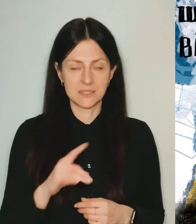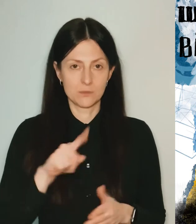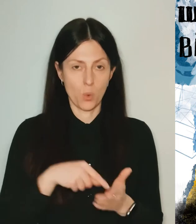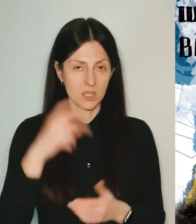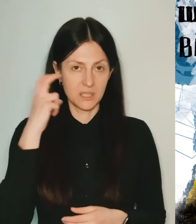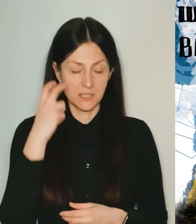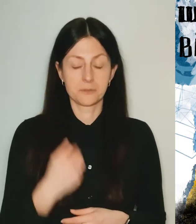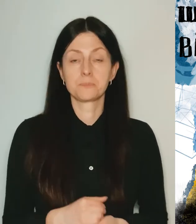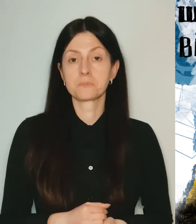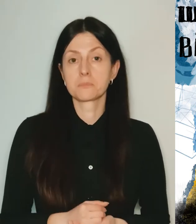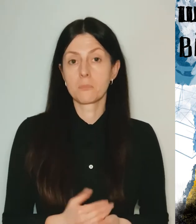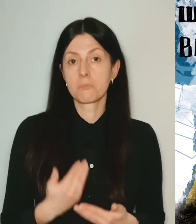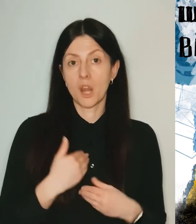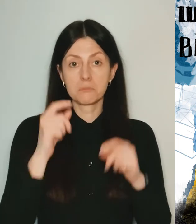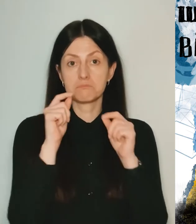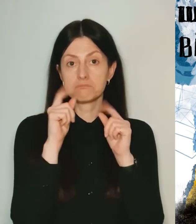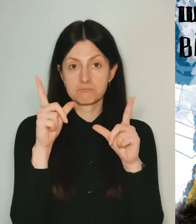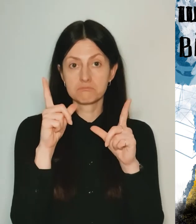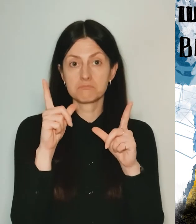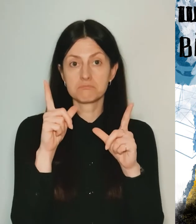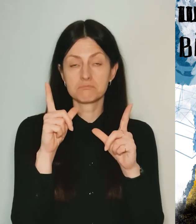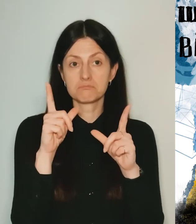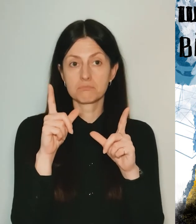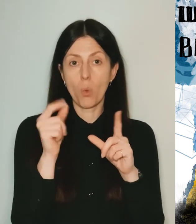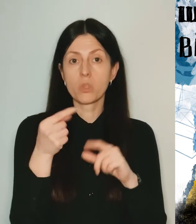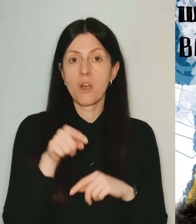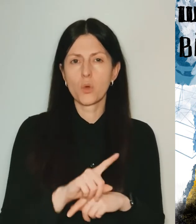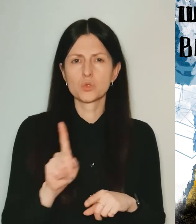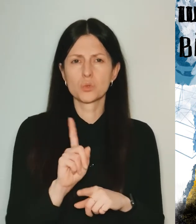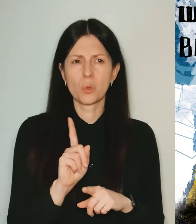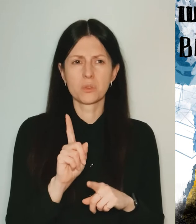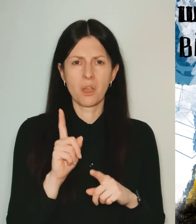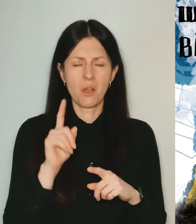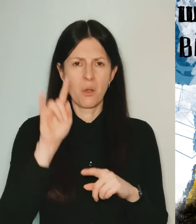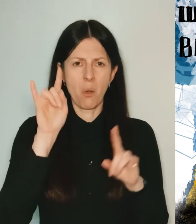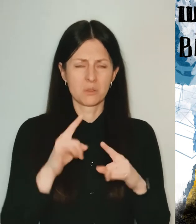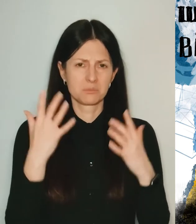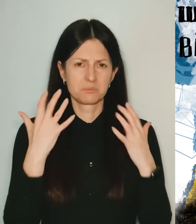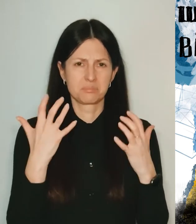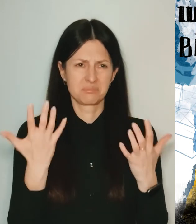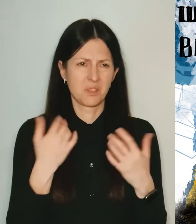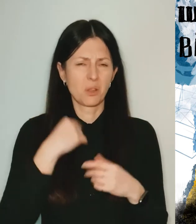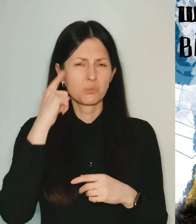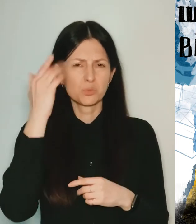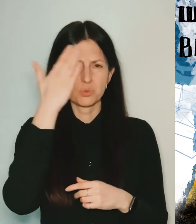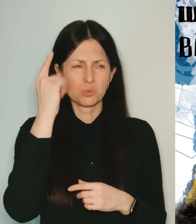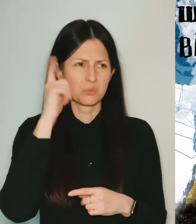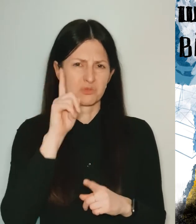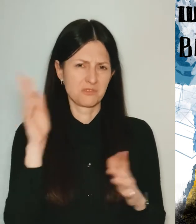I woke up because of… of a bang sound, but I thought through a dream it was a wind.